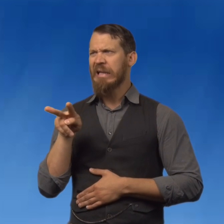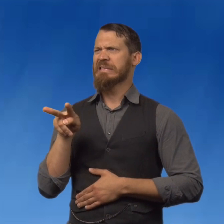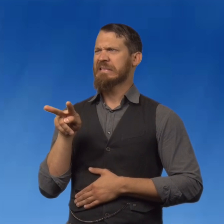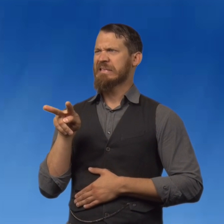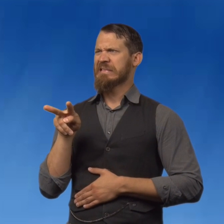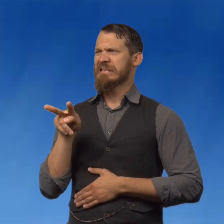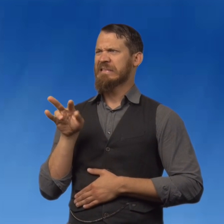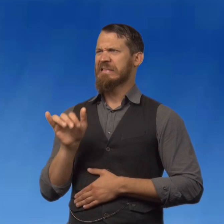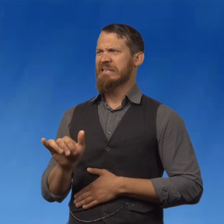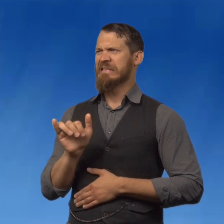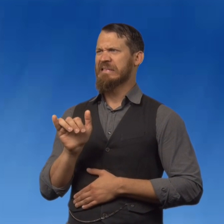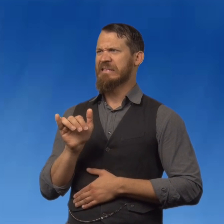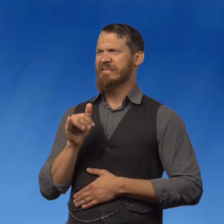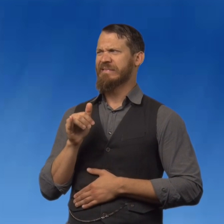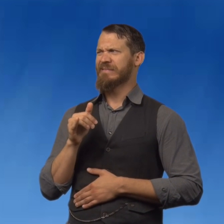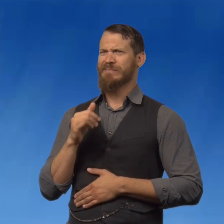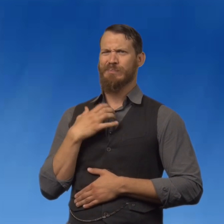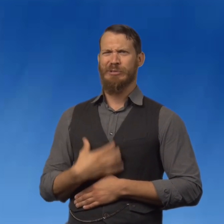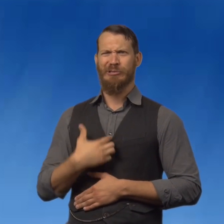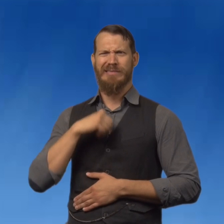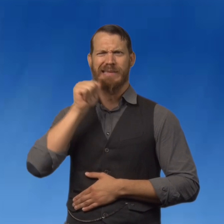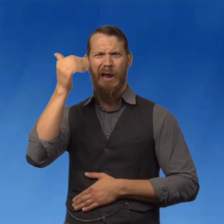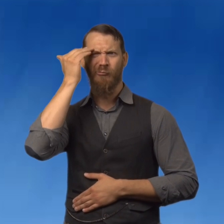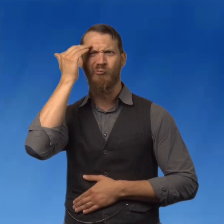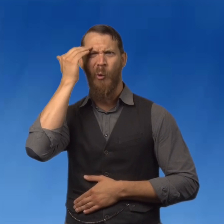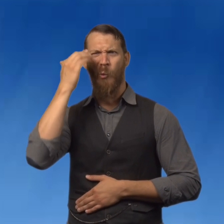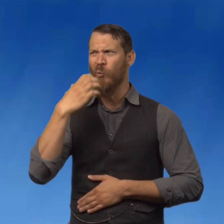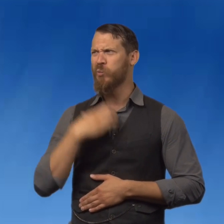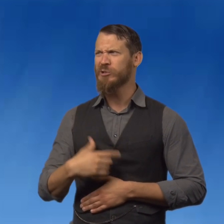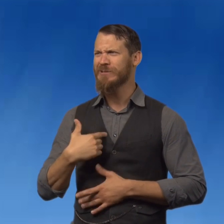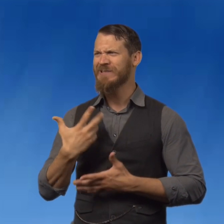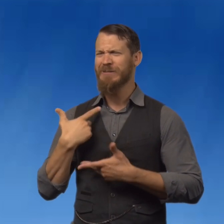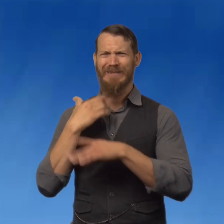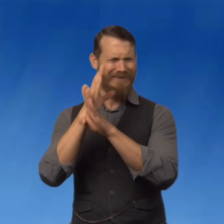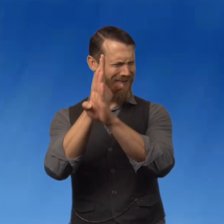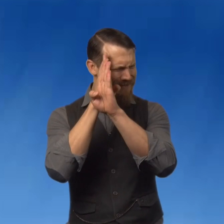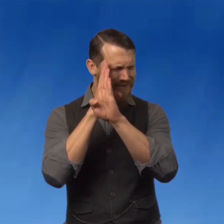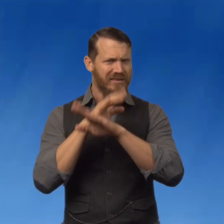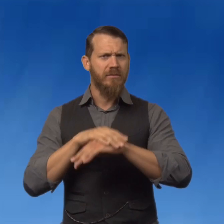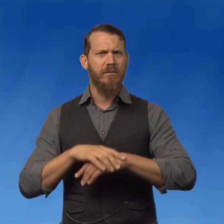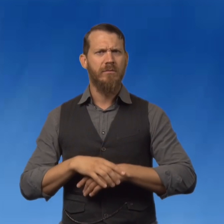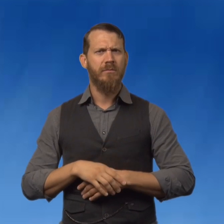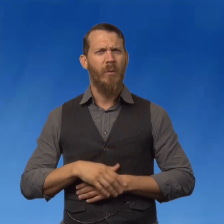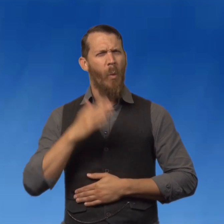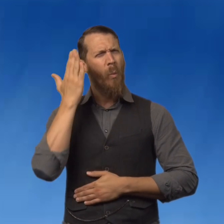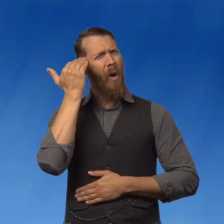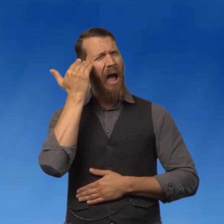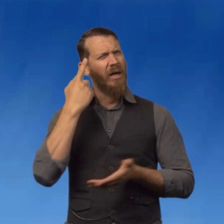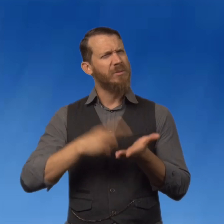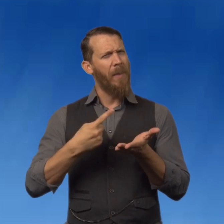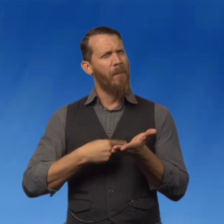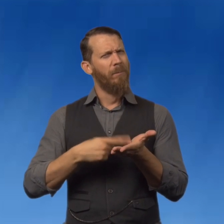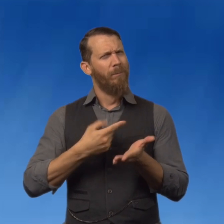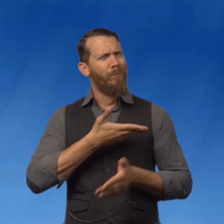another person tells you a secret and you think I wish they didn't tell me that or I wish I just didn't hear that.